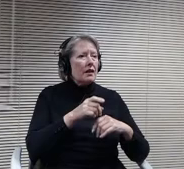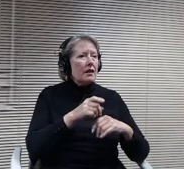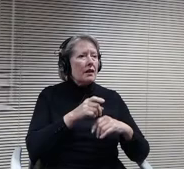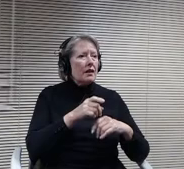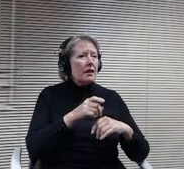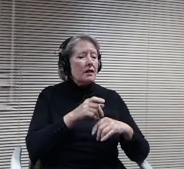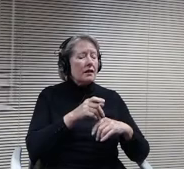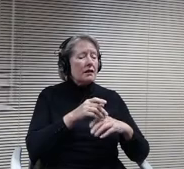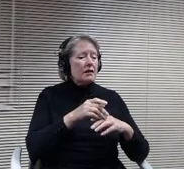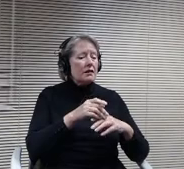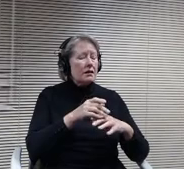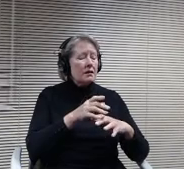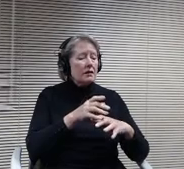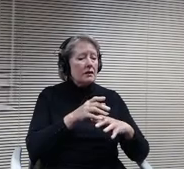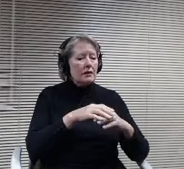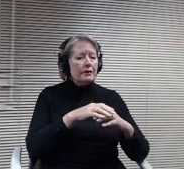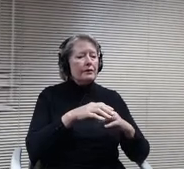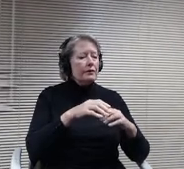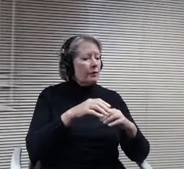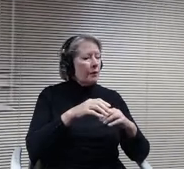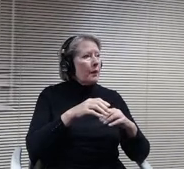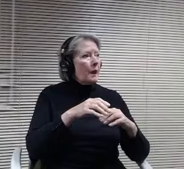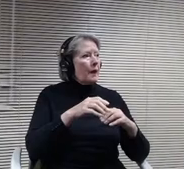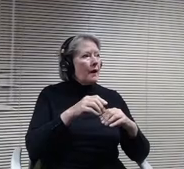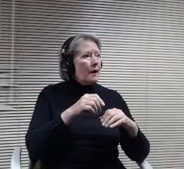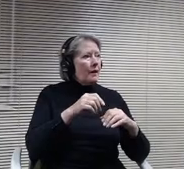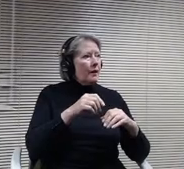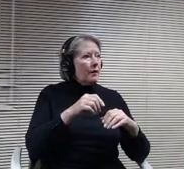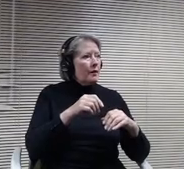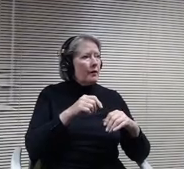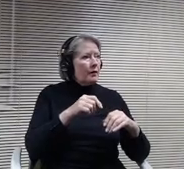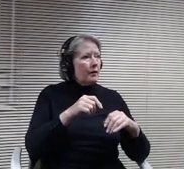I think the reason I say that is because we have struck